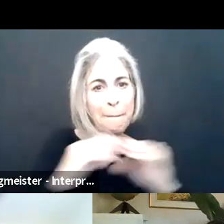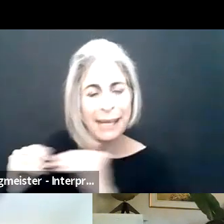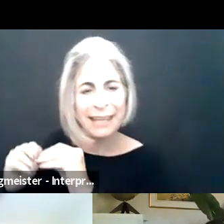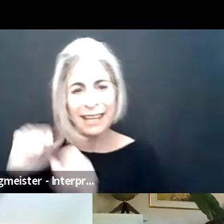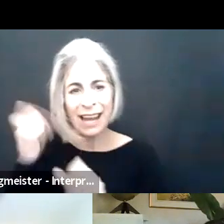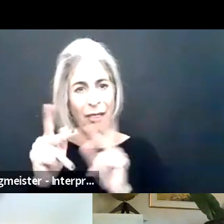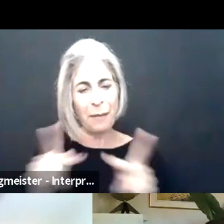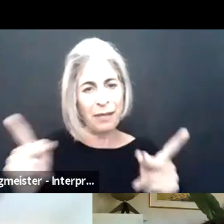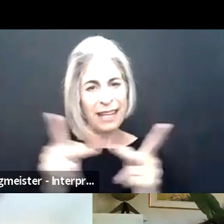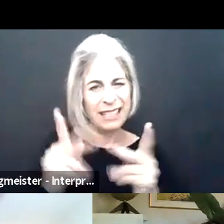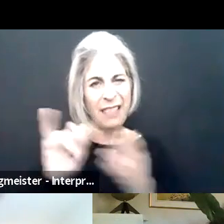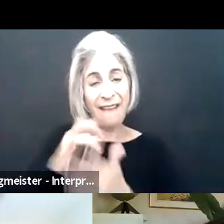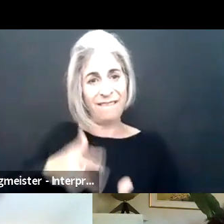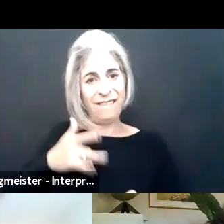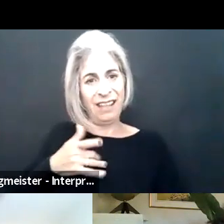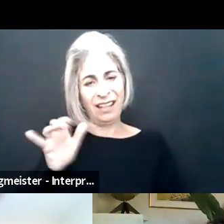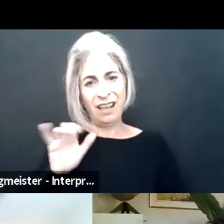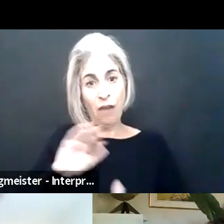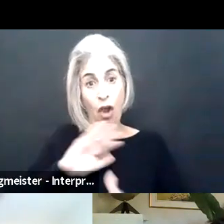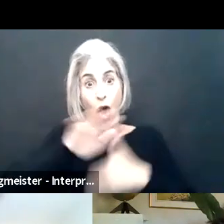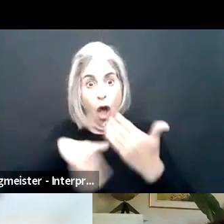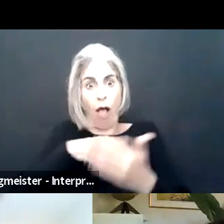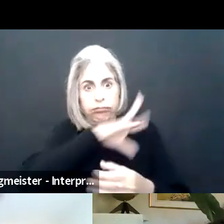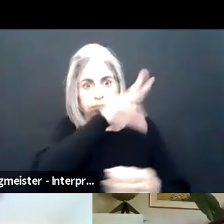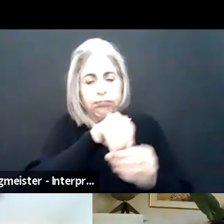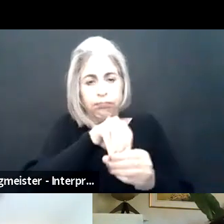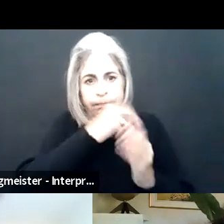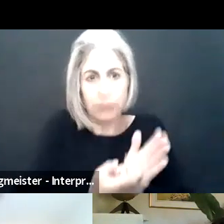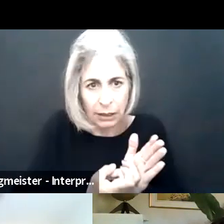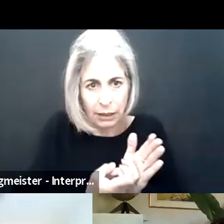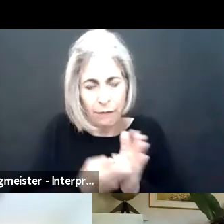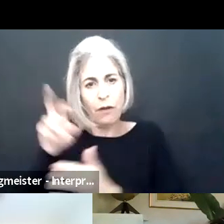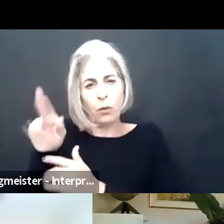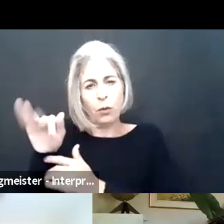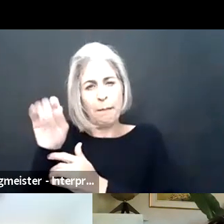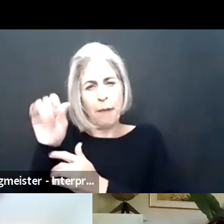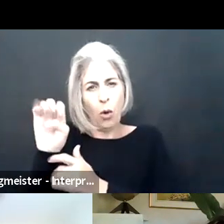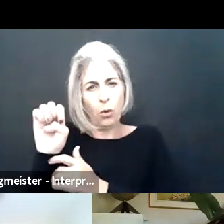I think that the difference is that people still had the freedom to go other places, meet ask everything else.